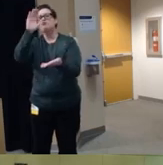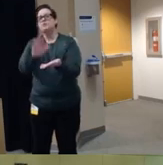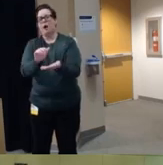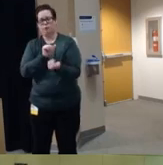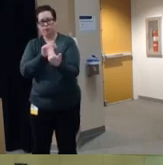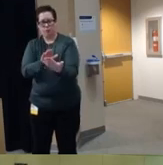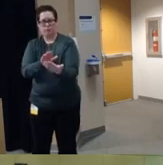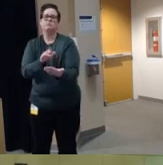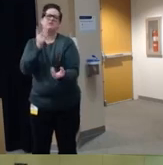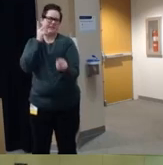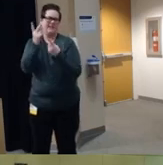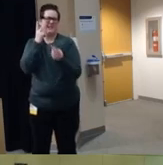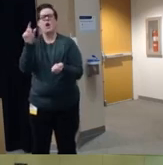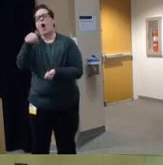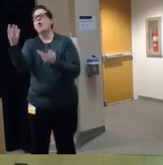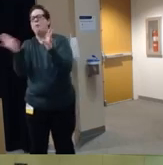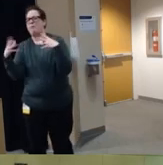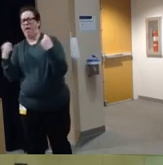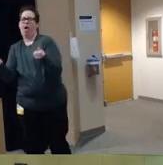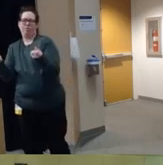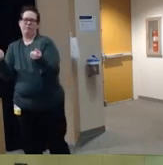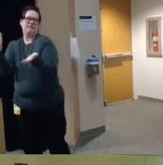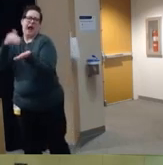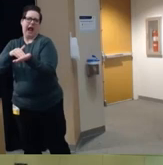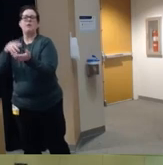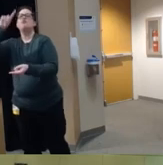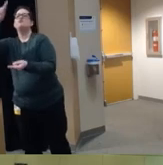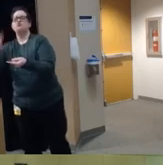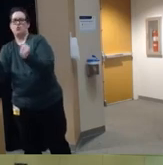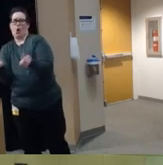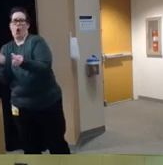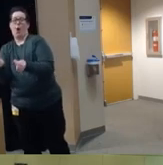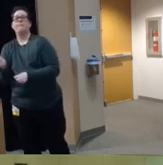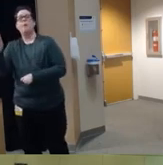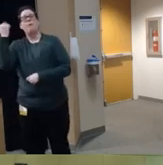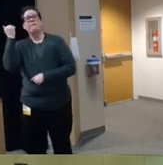in lots of other areas of Public Health um you know it used to be that the messing was just you